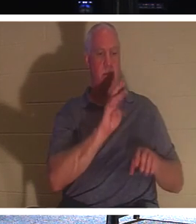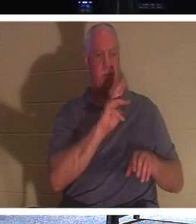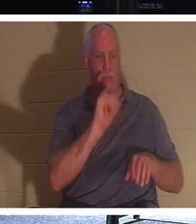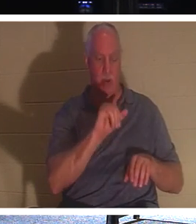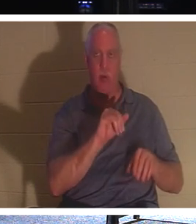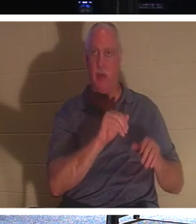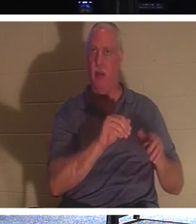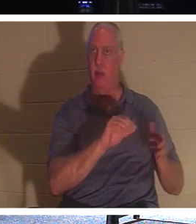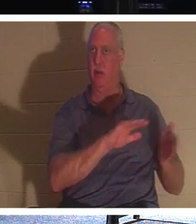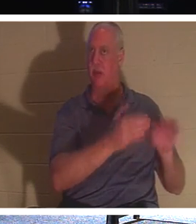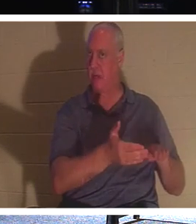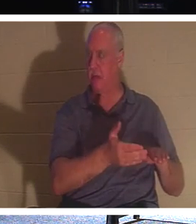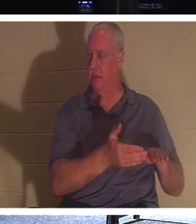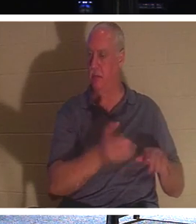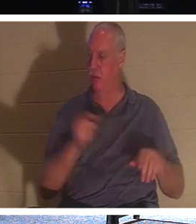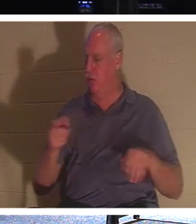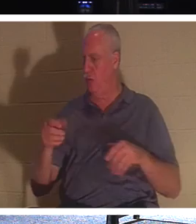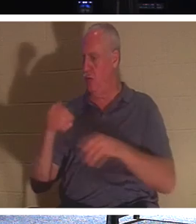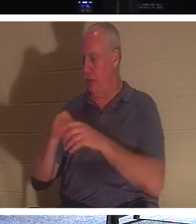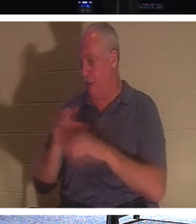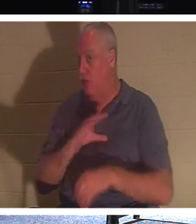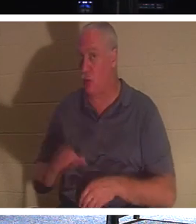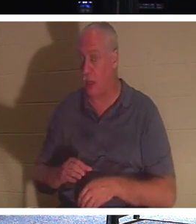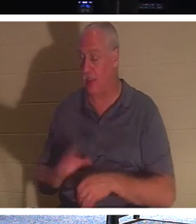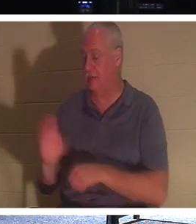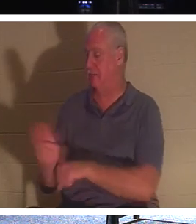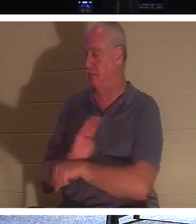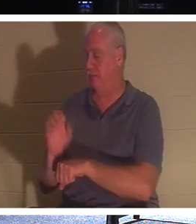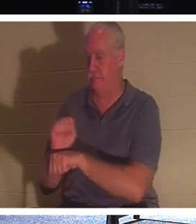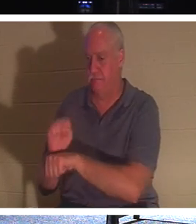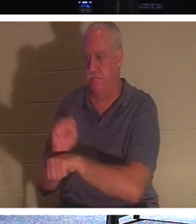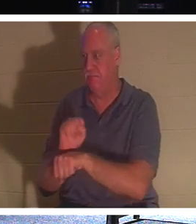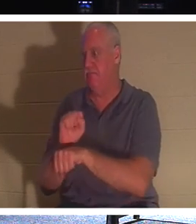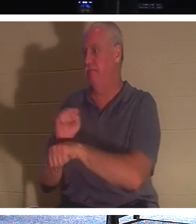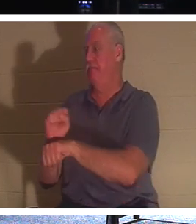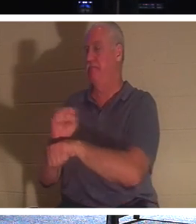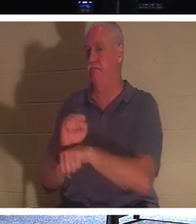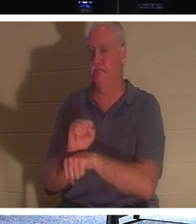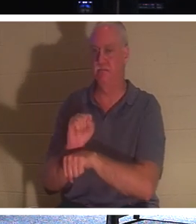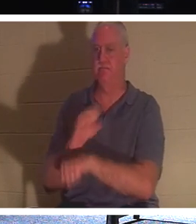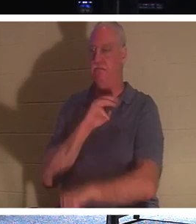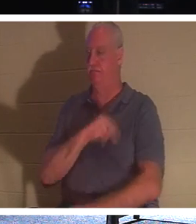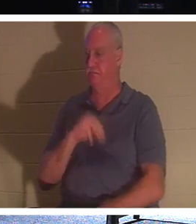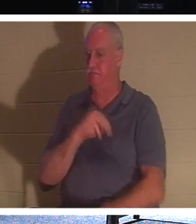let's get busy, let's reach more people and give them life, because we're talking here